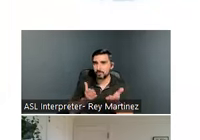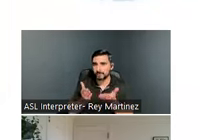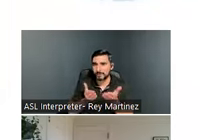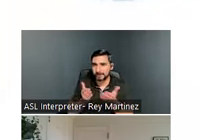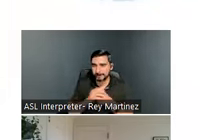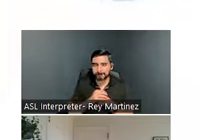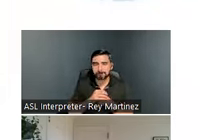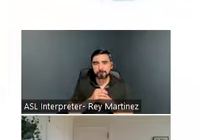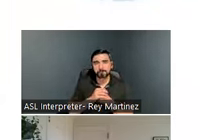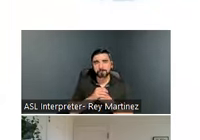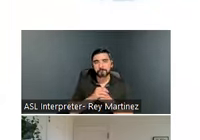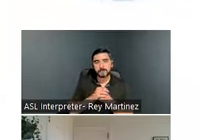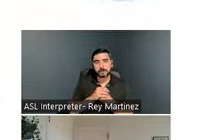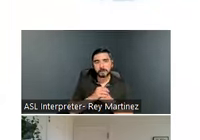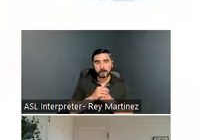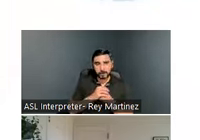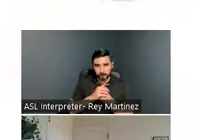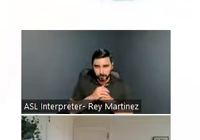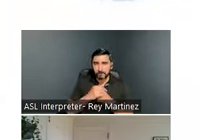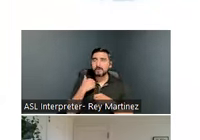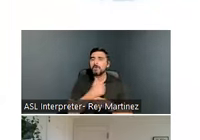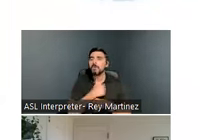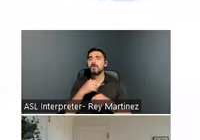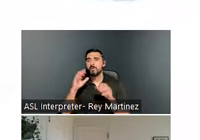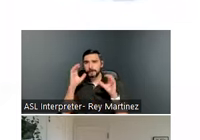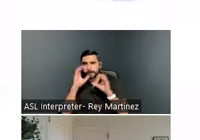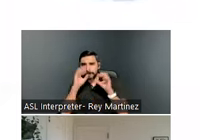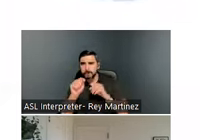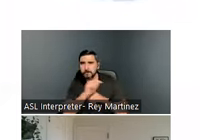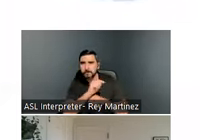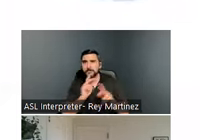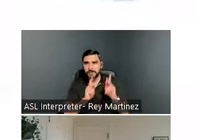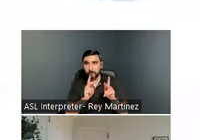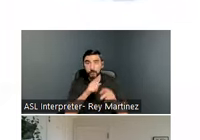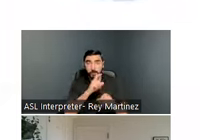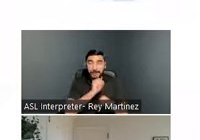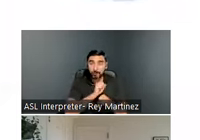We are looking for folks that are chronic or literally homeless. We were looking for